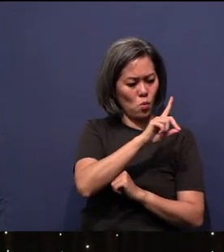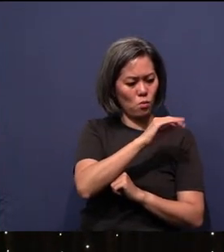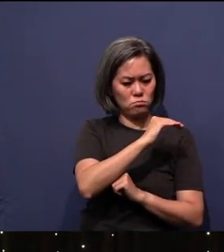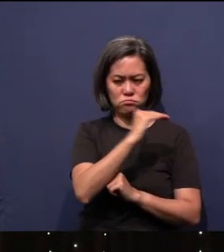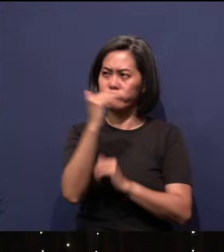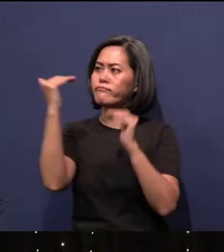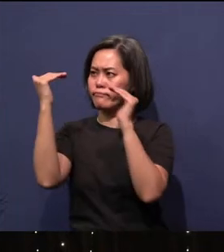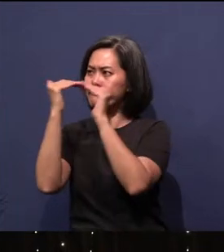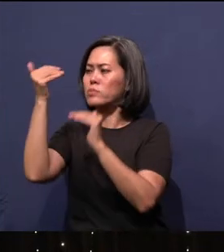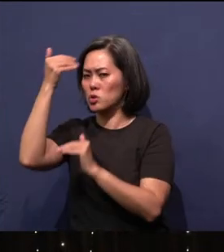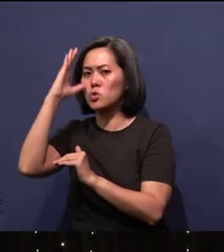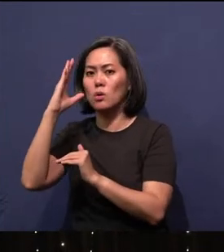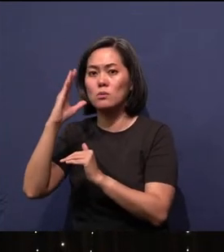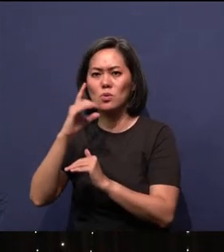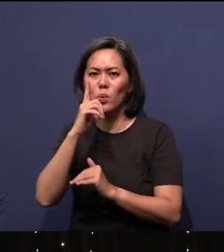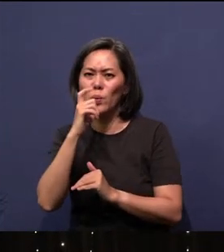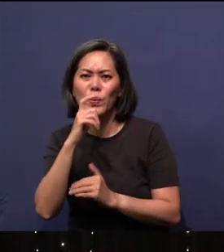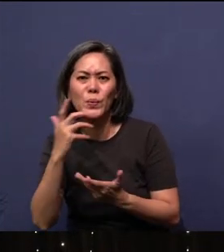God, later you will find out, His name is Jesus.